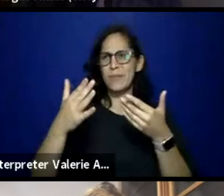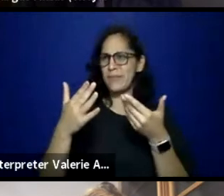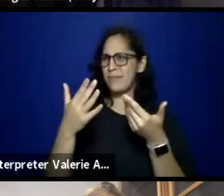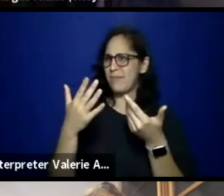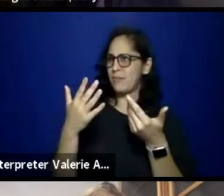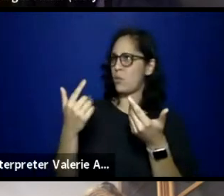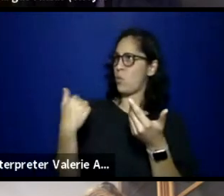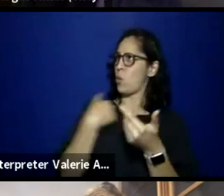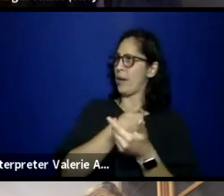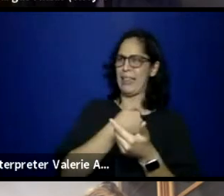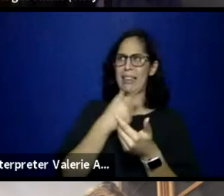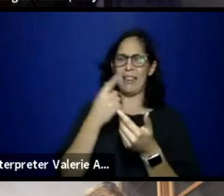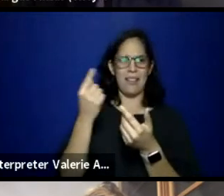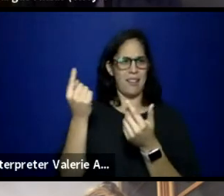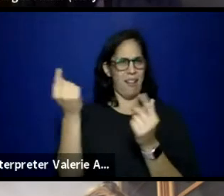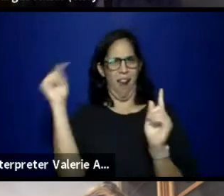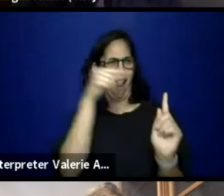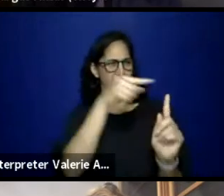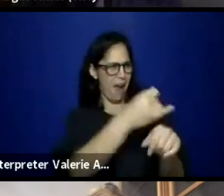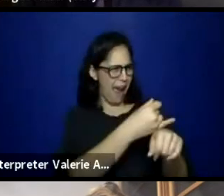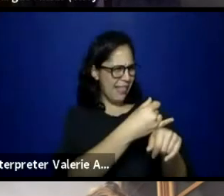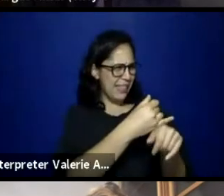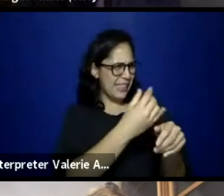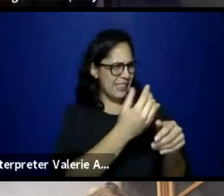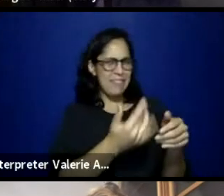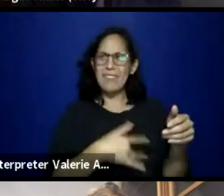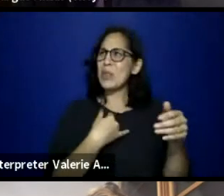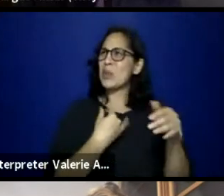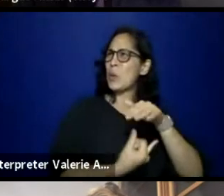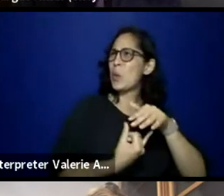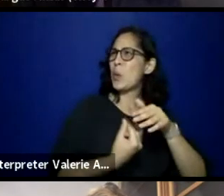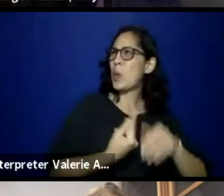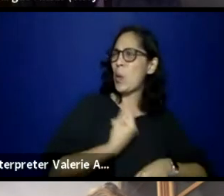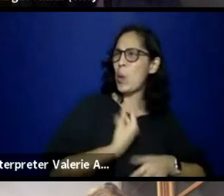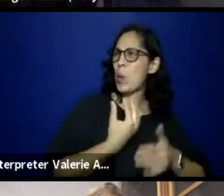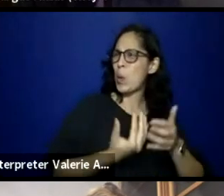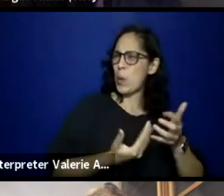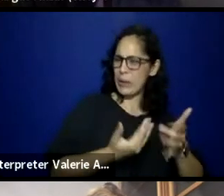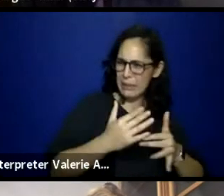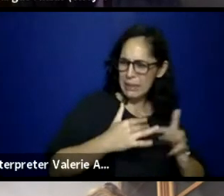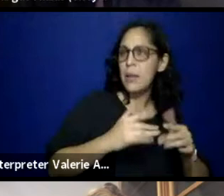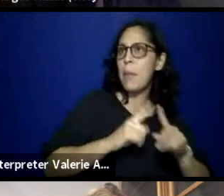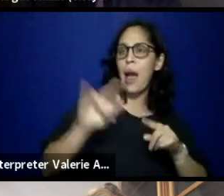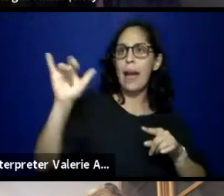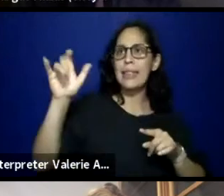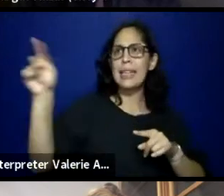and Real and the rest of the group have been so willing to work with our time zones and reaching out and checking in